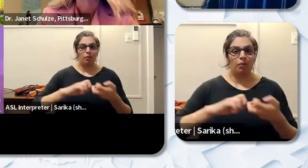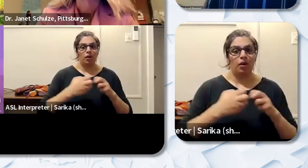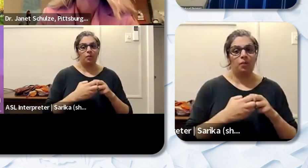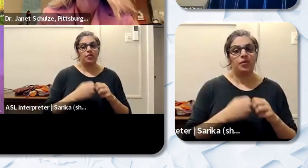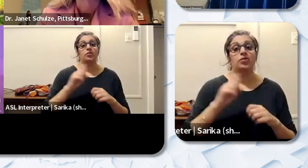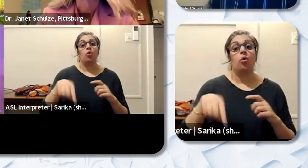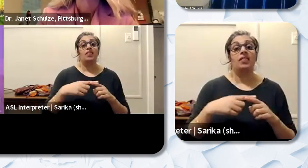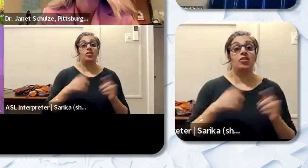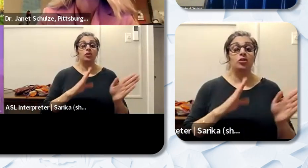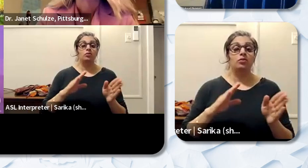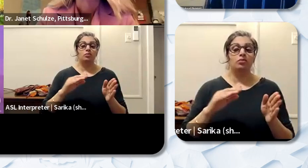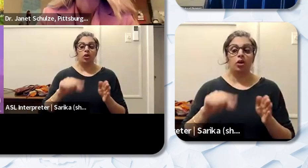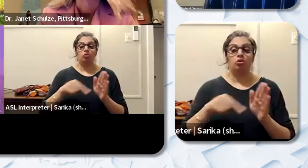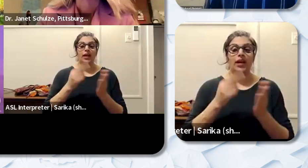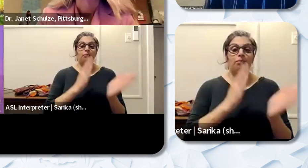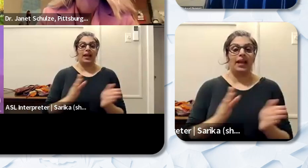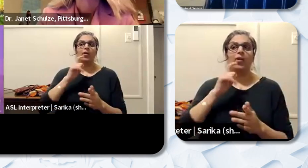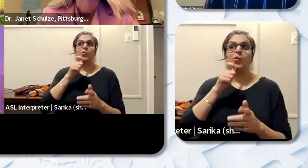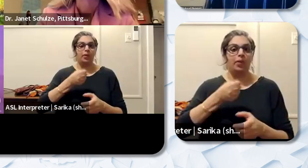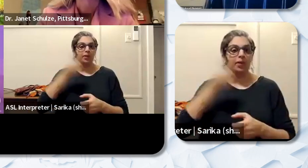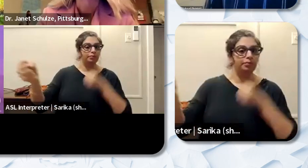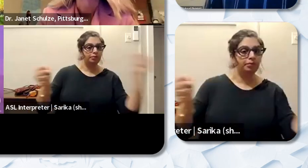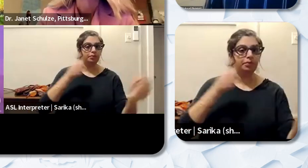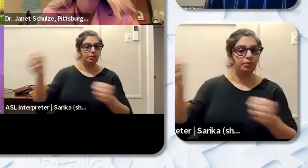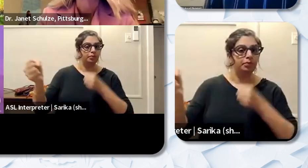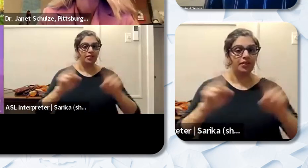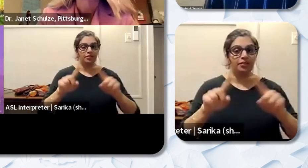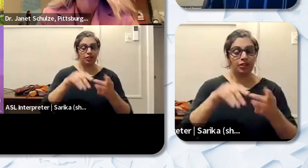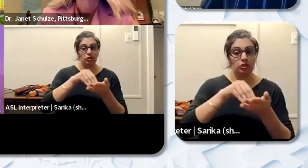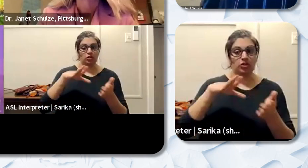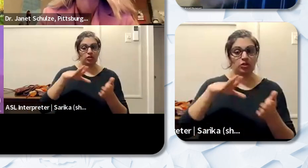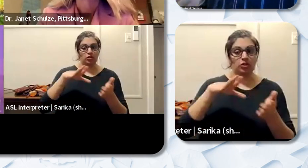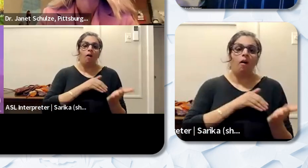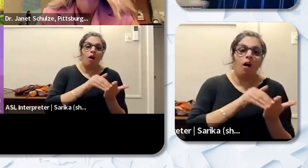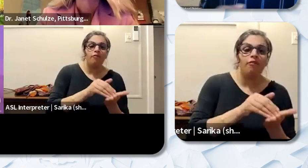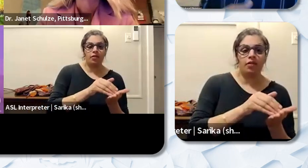within the following year a lot of times they'll go to the Black educator because the expectation